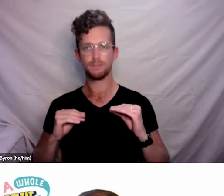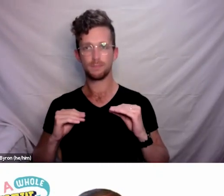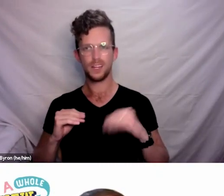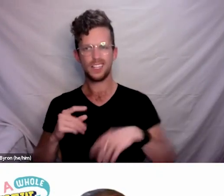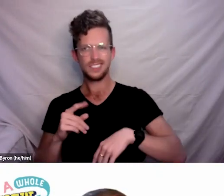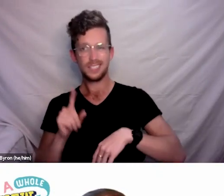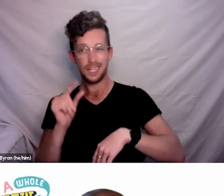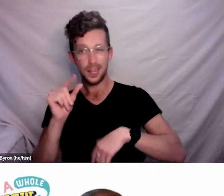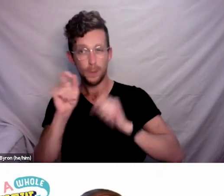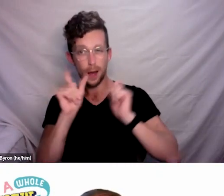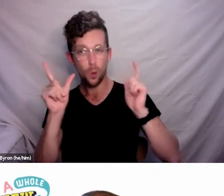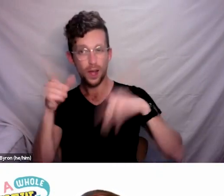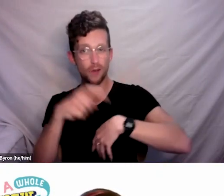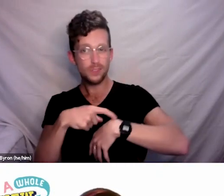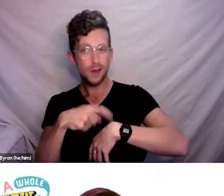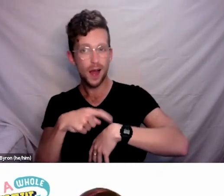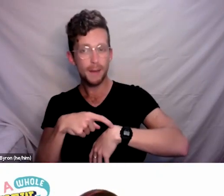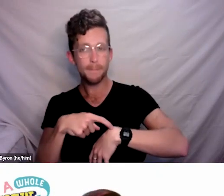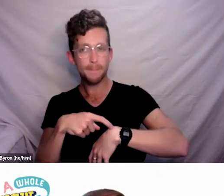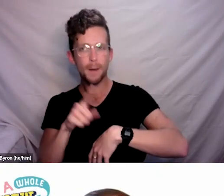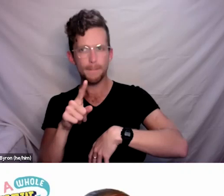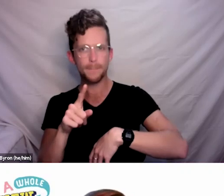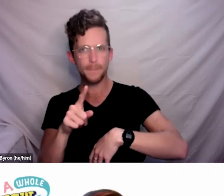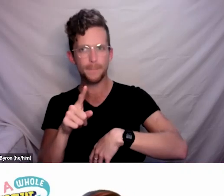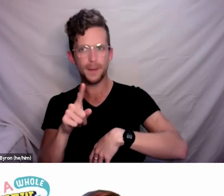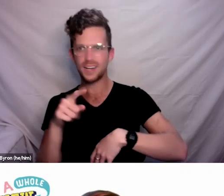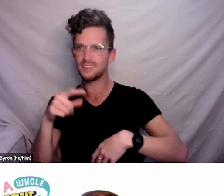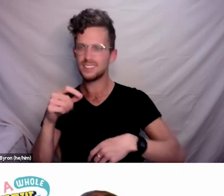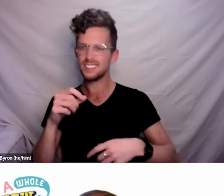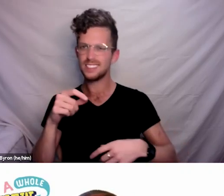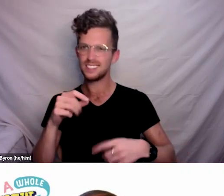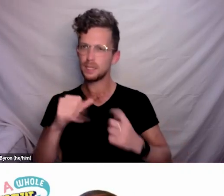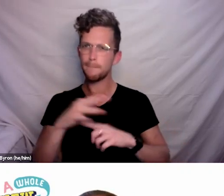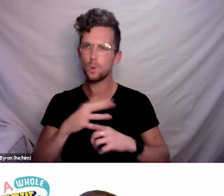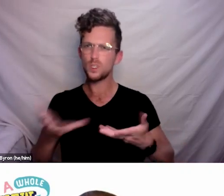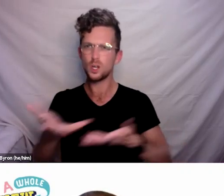So I am going to ask a couple more questions before we wrap up.